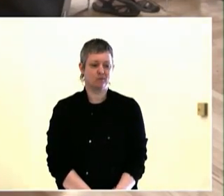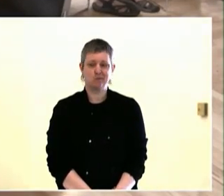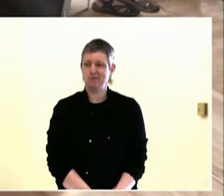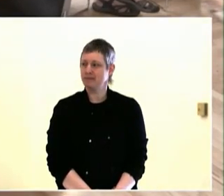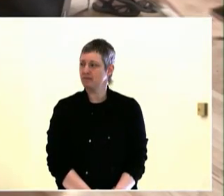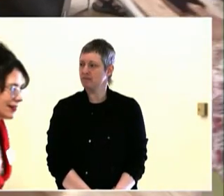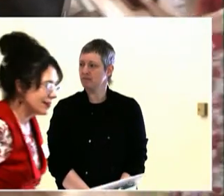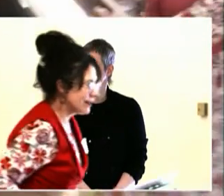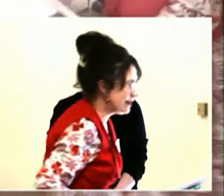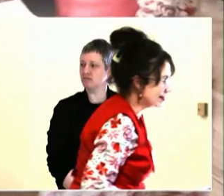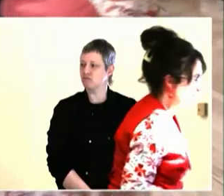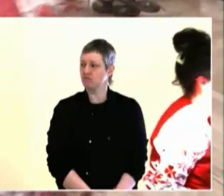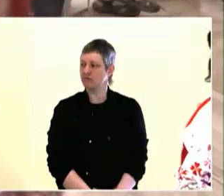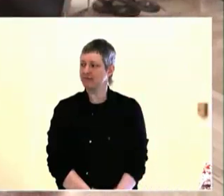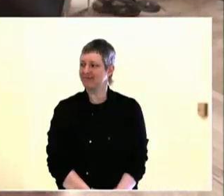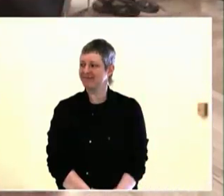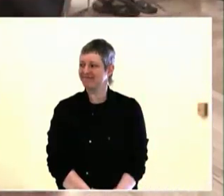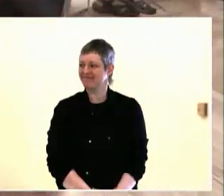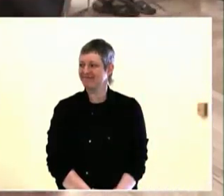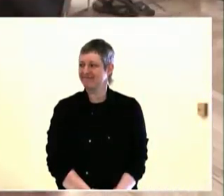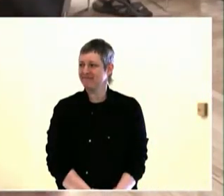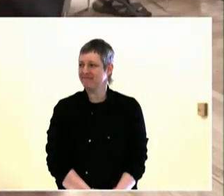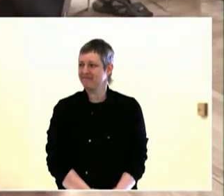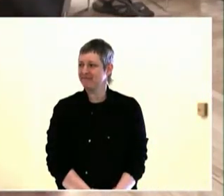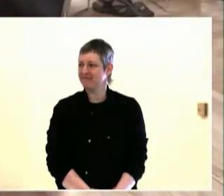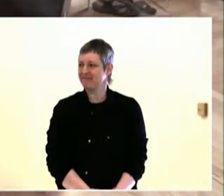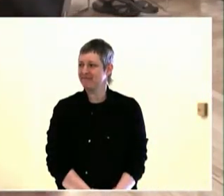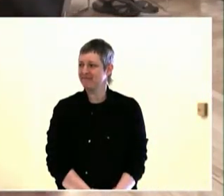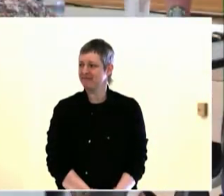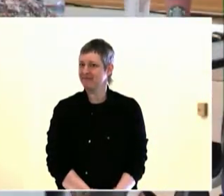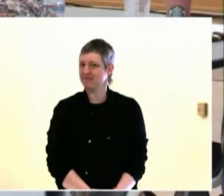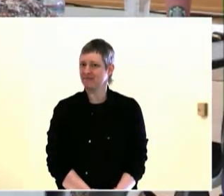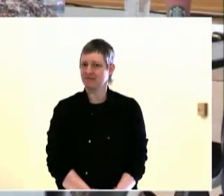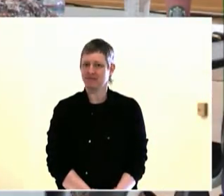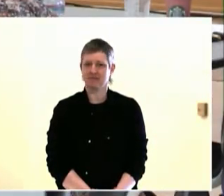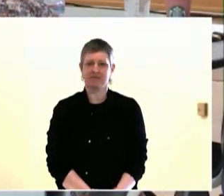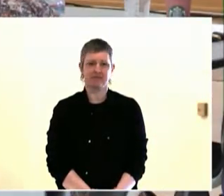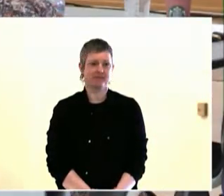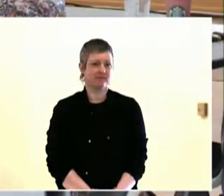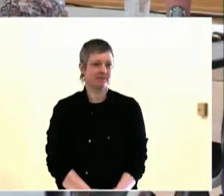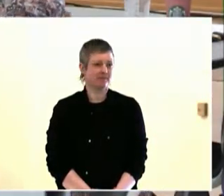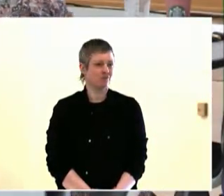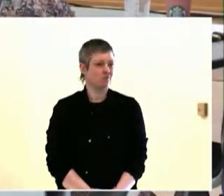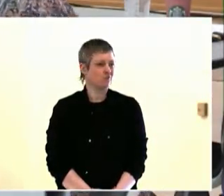brought in a resident who has expertise in doing training on